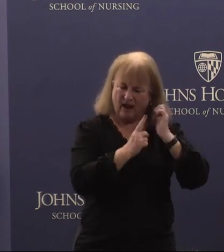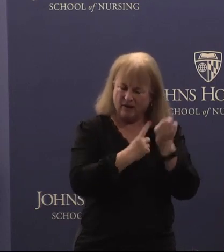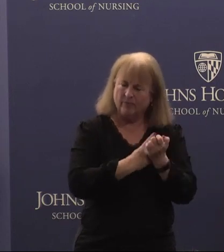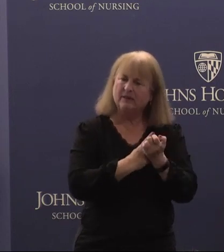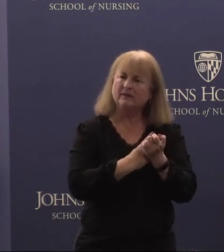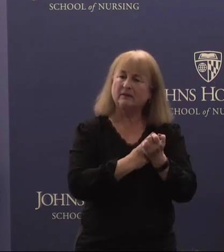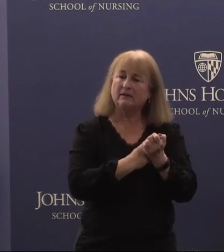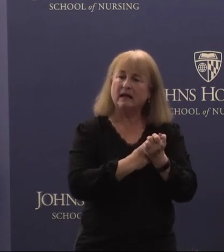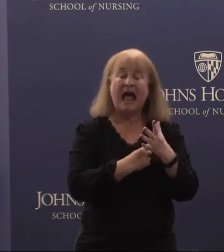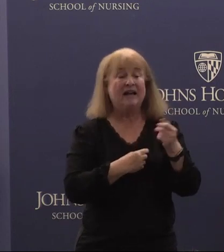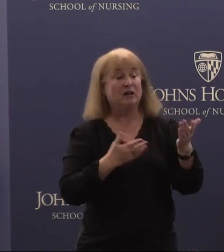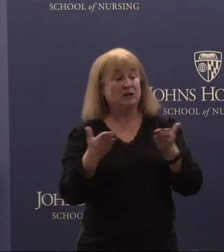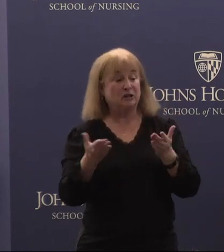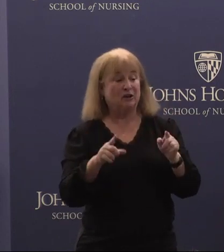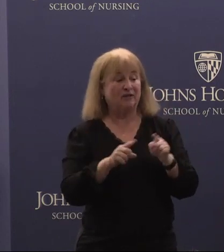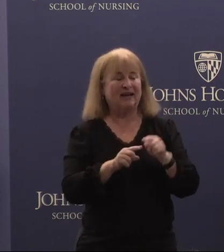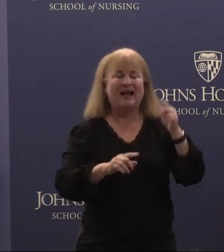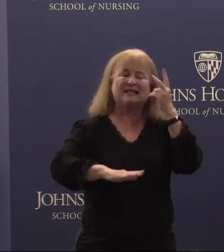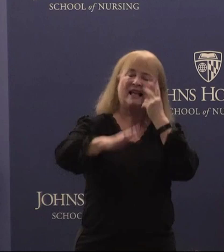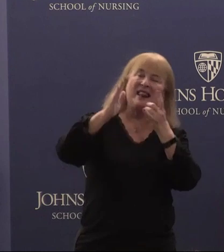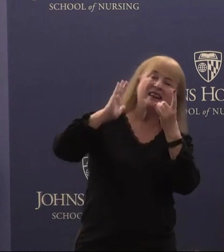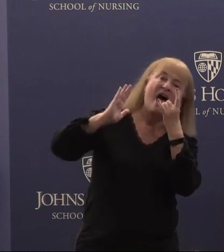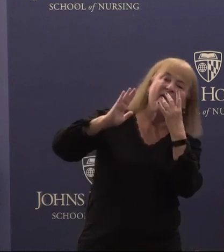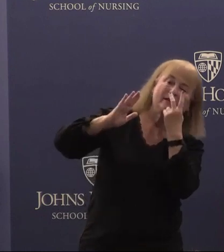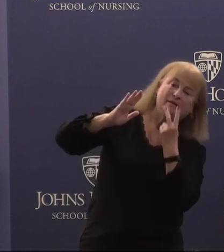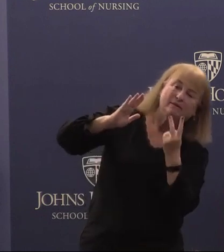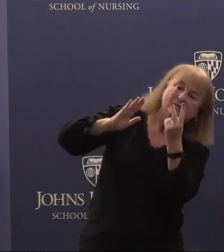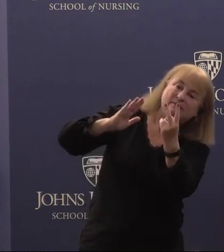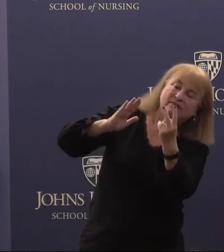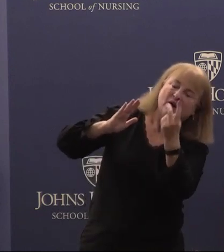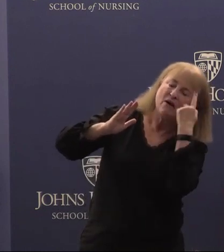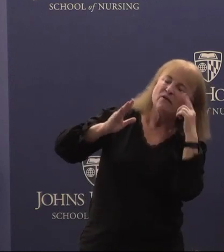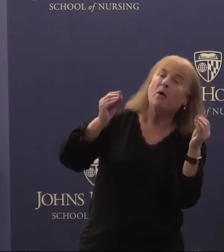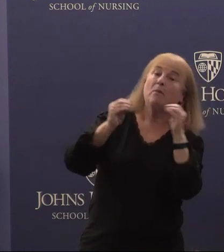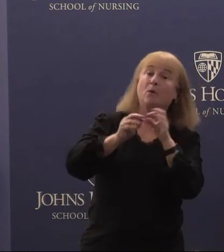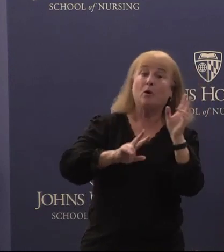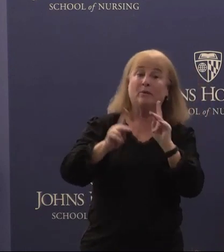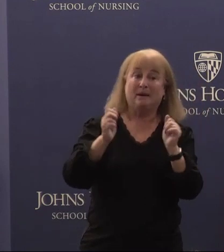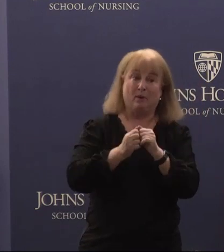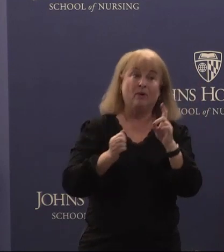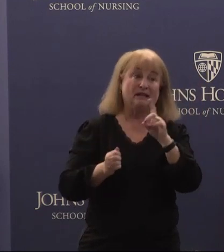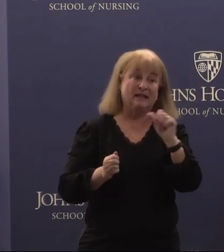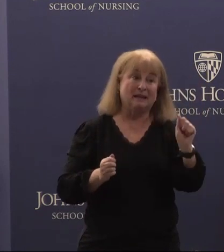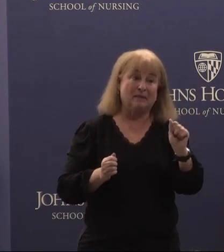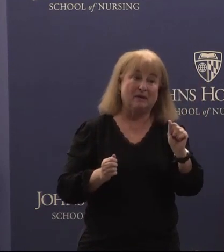and serving as a beacon of light for more people with disabilities who wish to join the